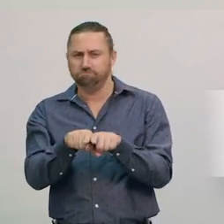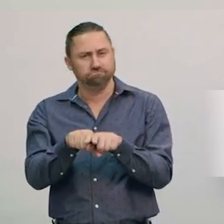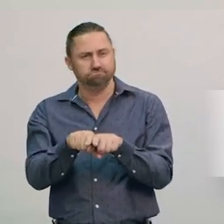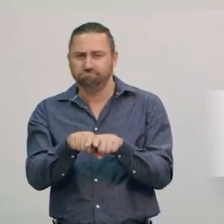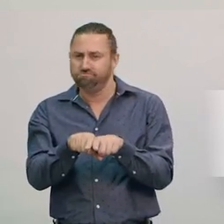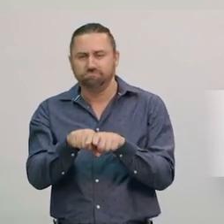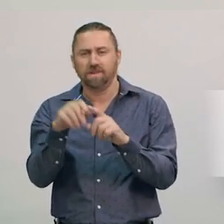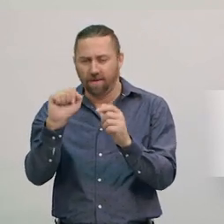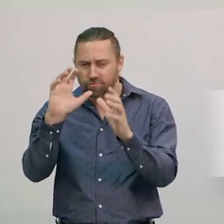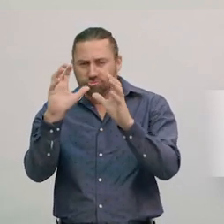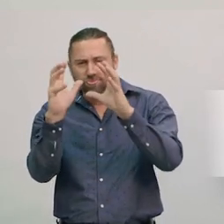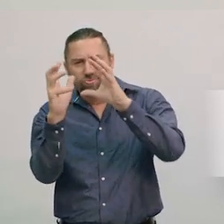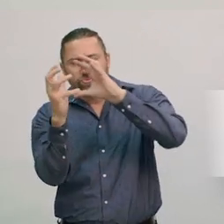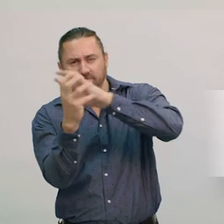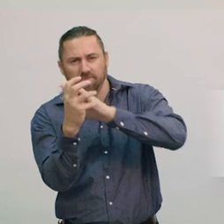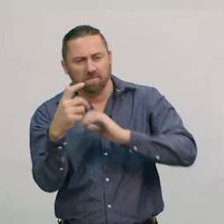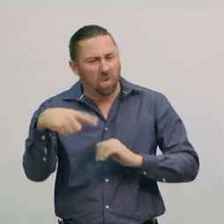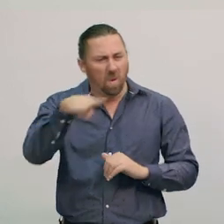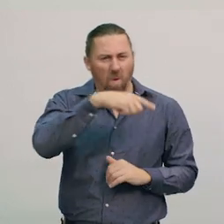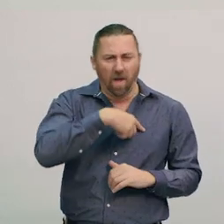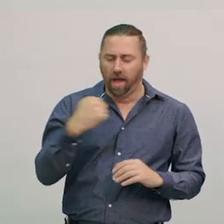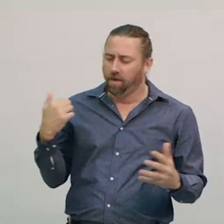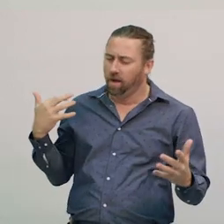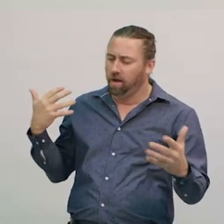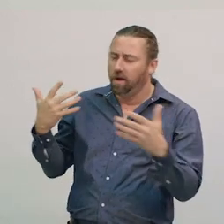The Moon has fascinated humans for thousands of years.